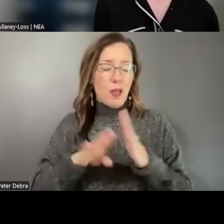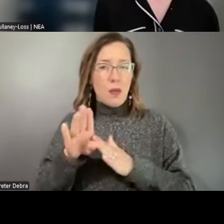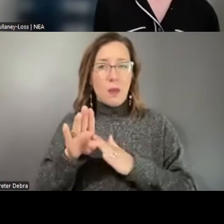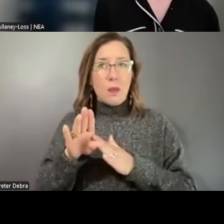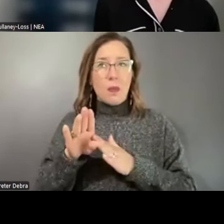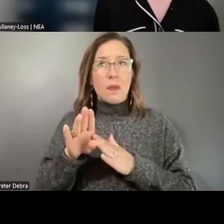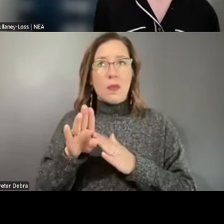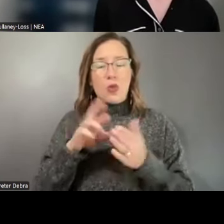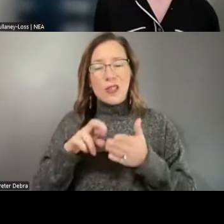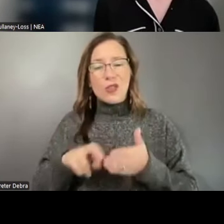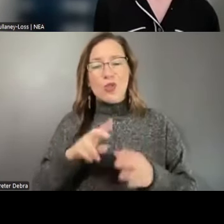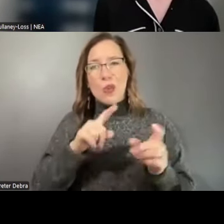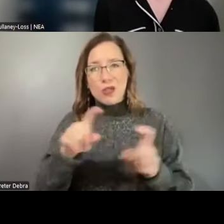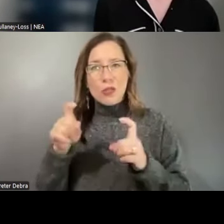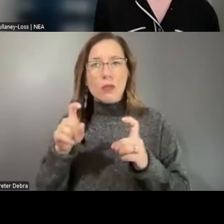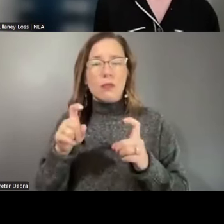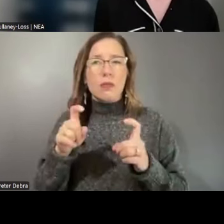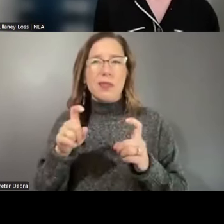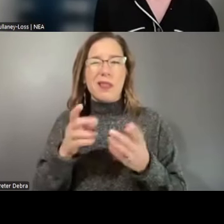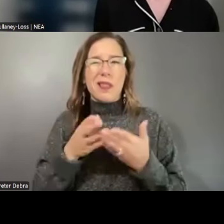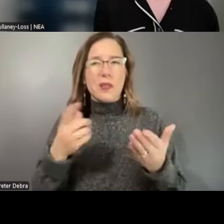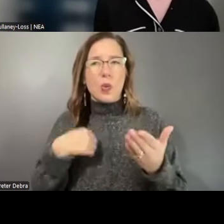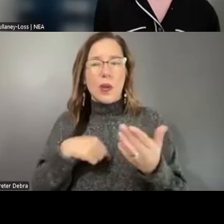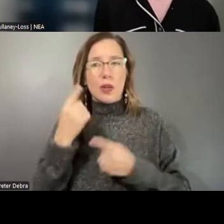these are some of the things that, you know, we are considering and then hopefully,